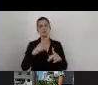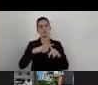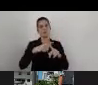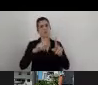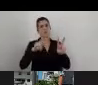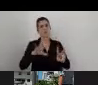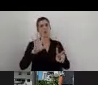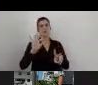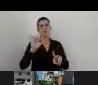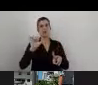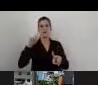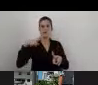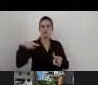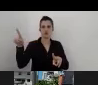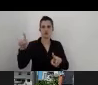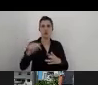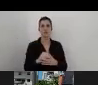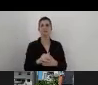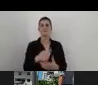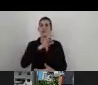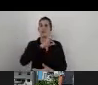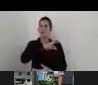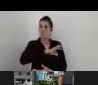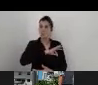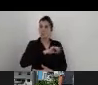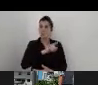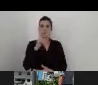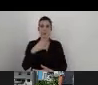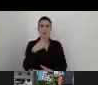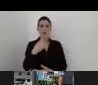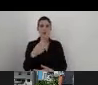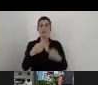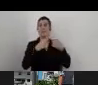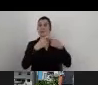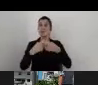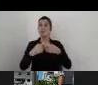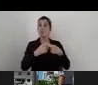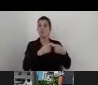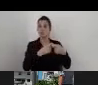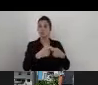Cost efficiency, I can tell you that for organizations, it's something that is very important,